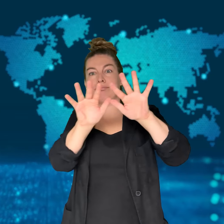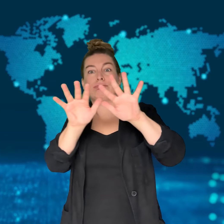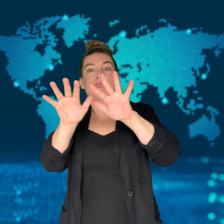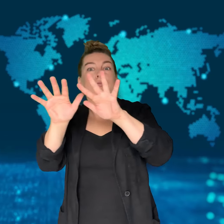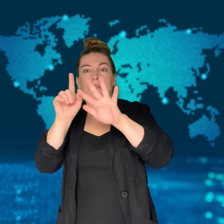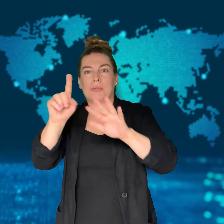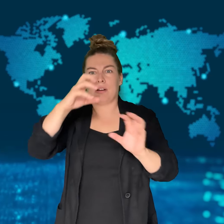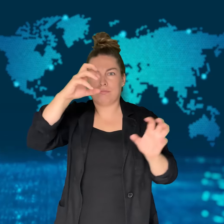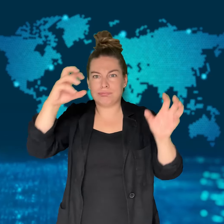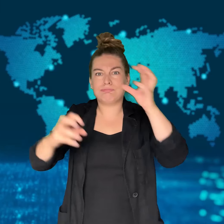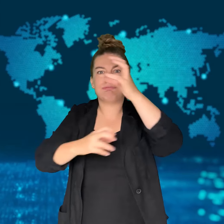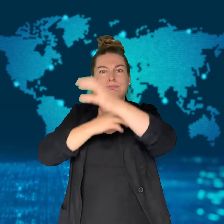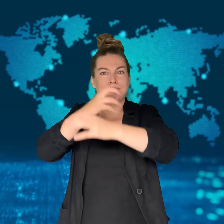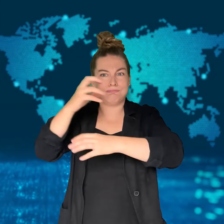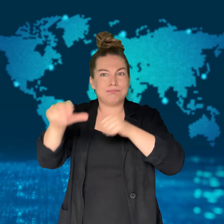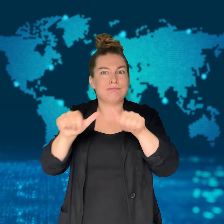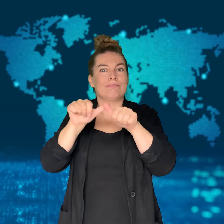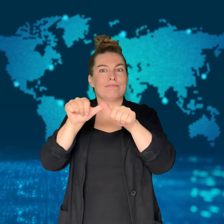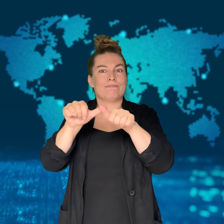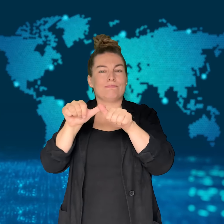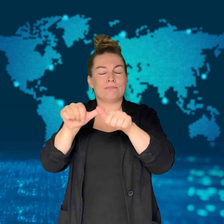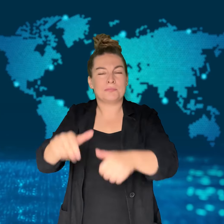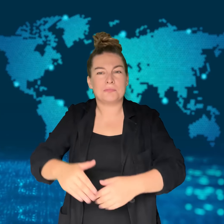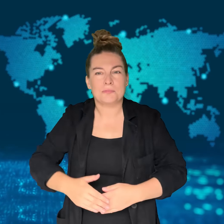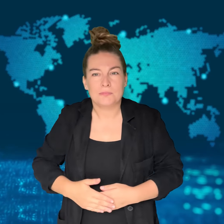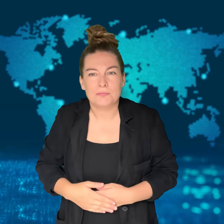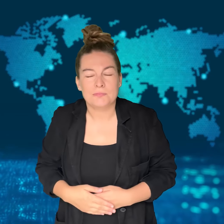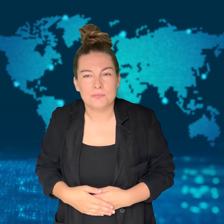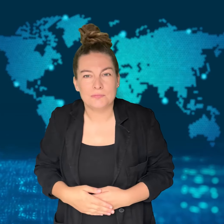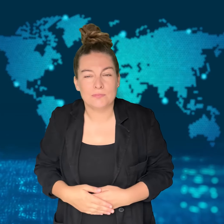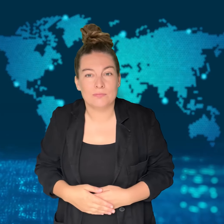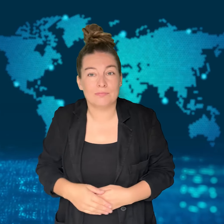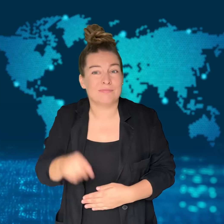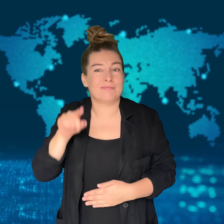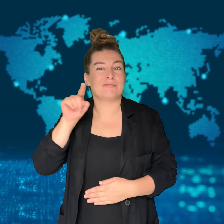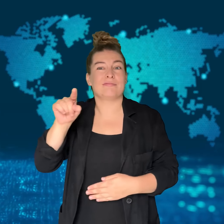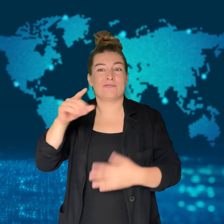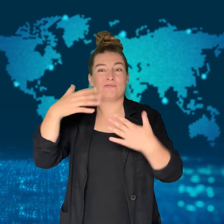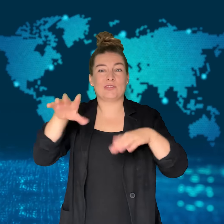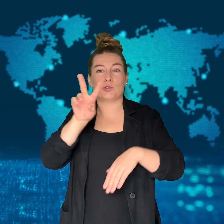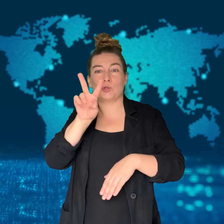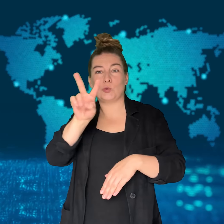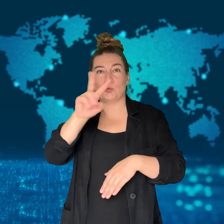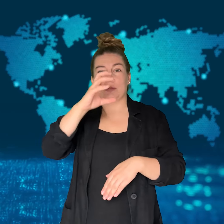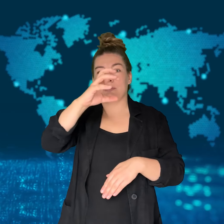It allowed the operators to evacuate the other gondolas.